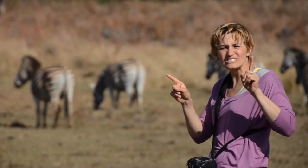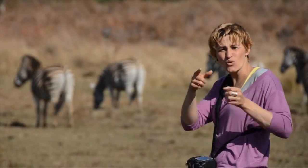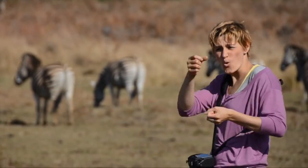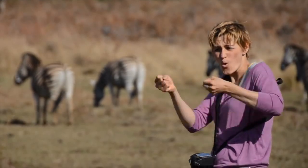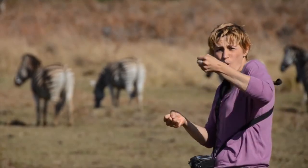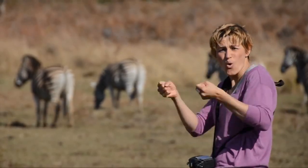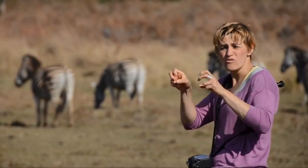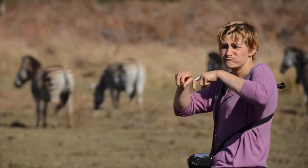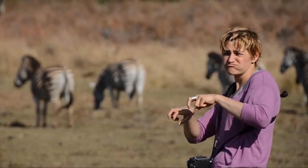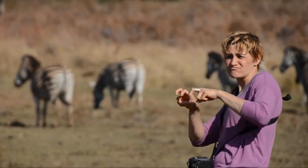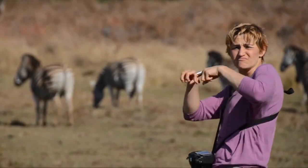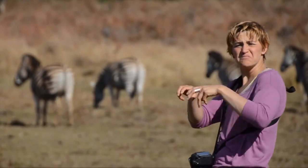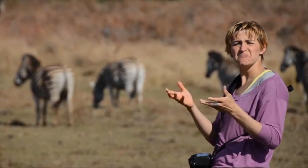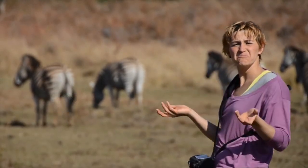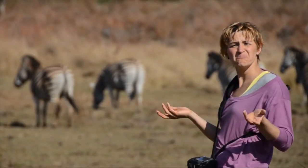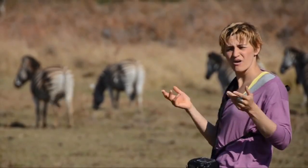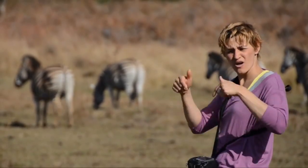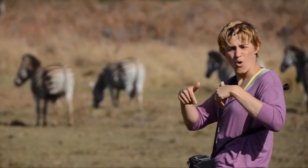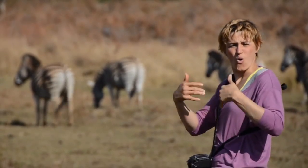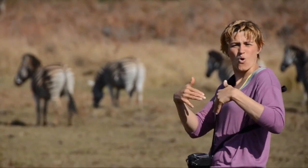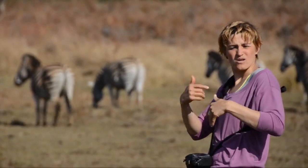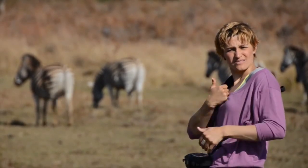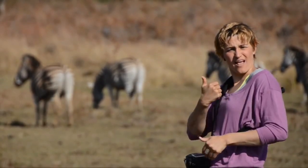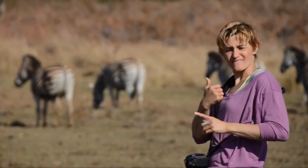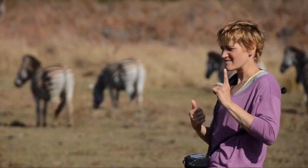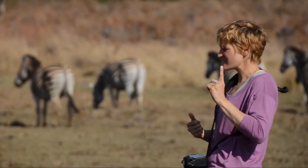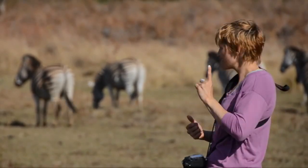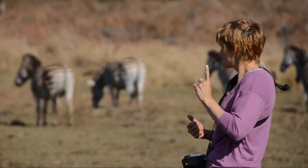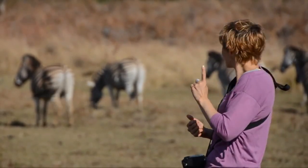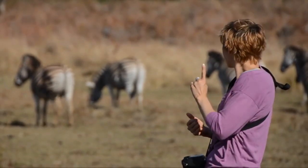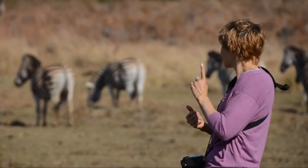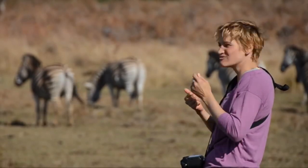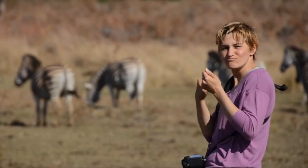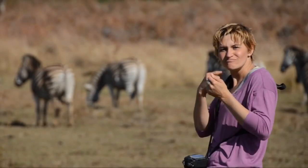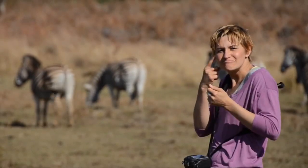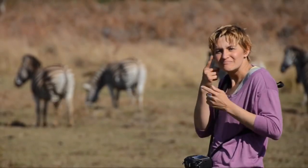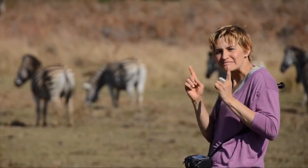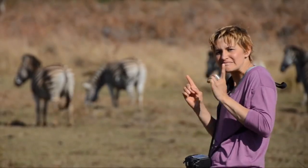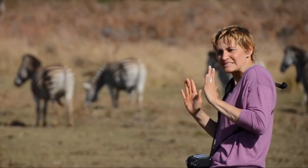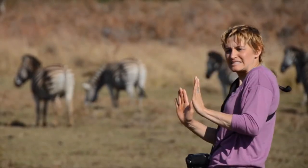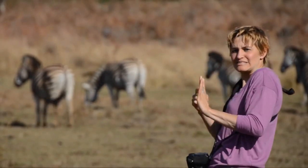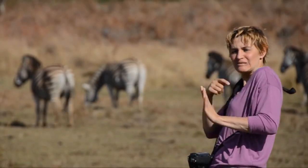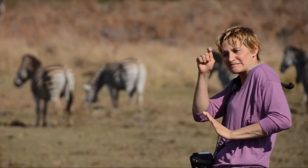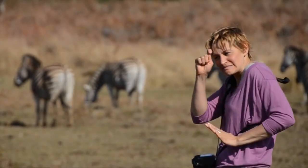It is a different feeling from riding in a safari jeep as I am physically close